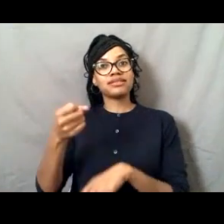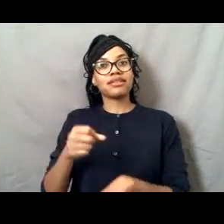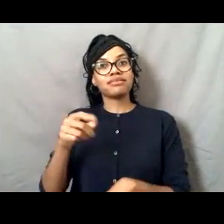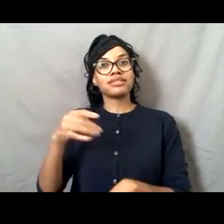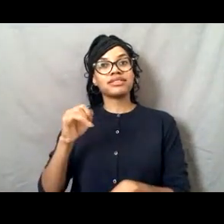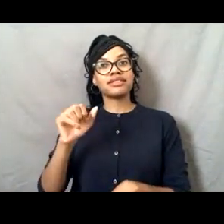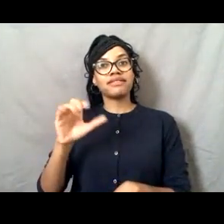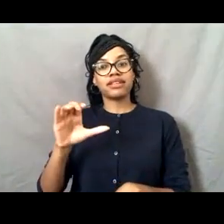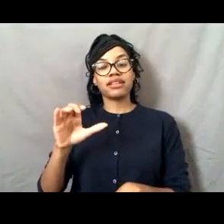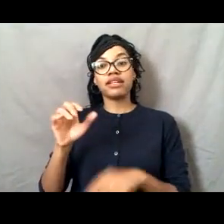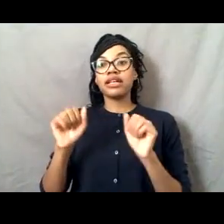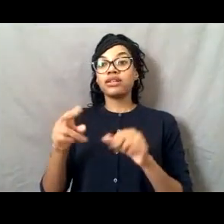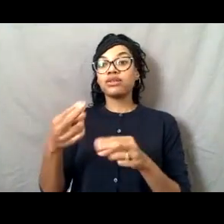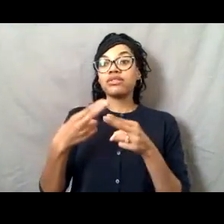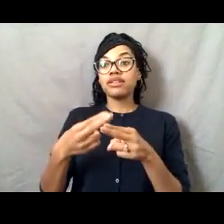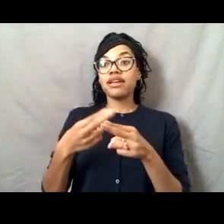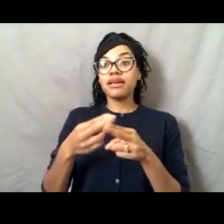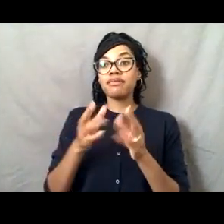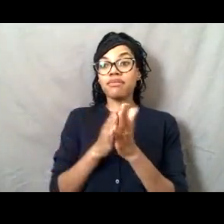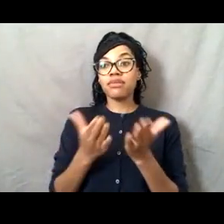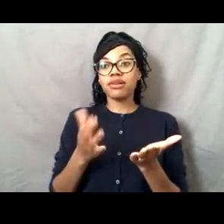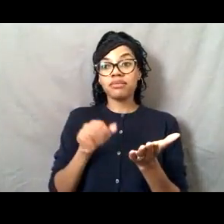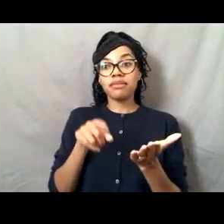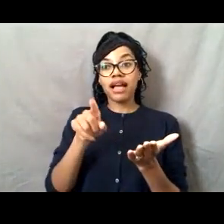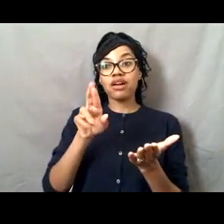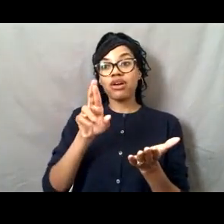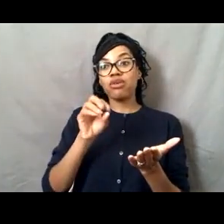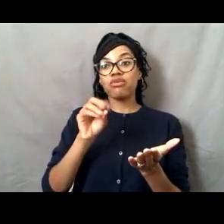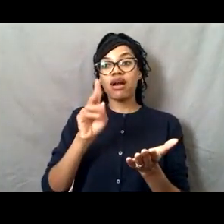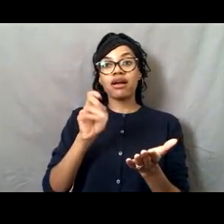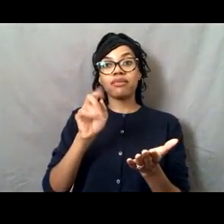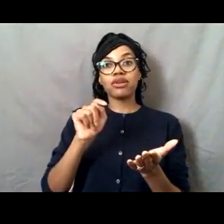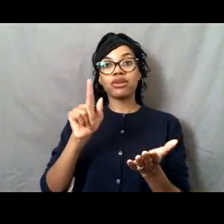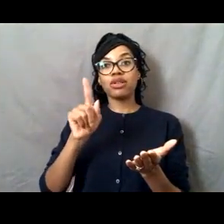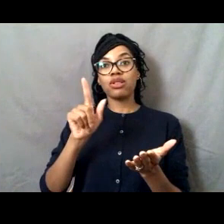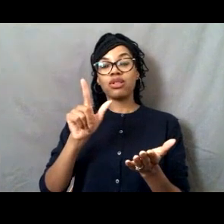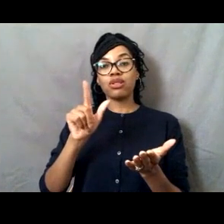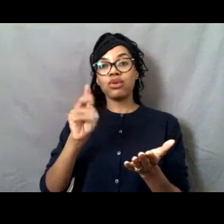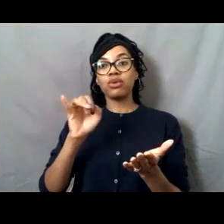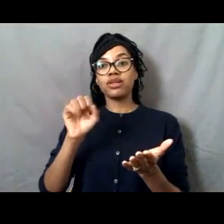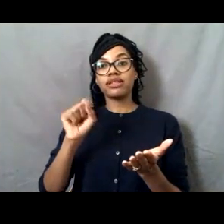can name a book that Robert Louis Stevenson wrote. There's one that's kind of...